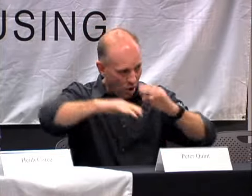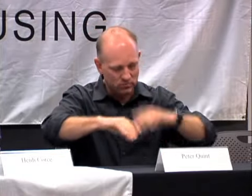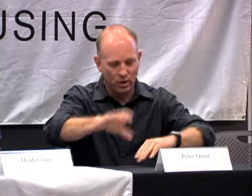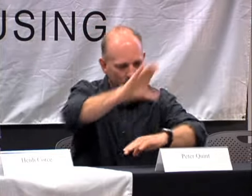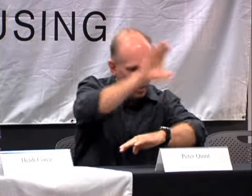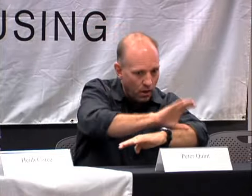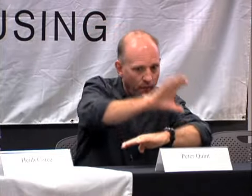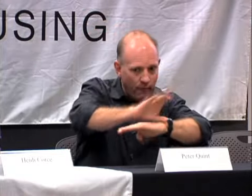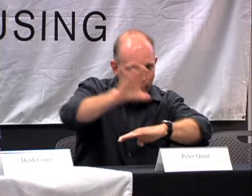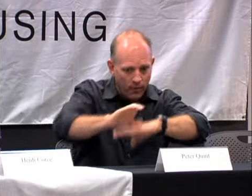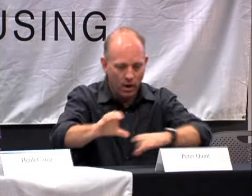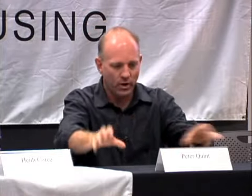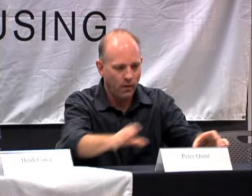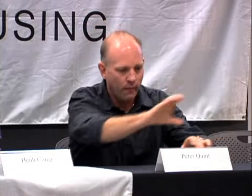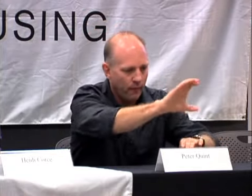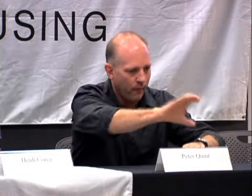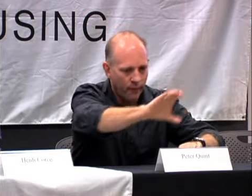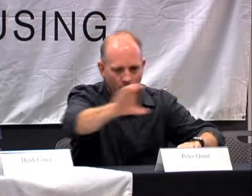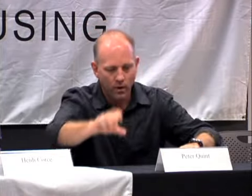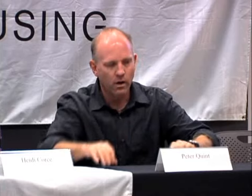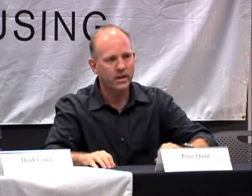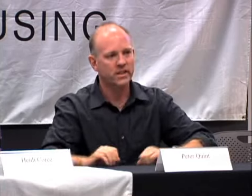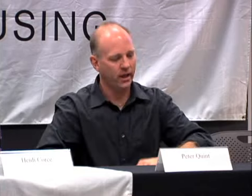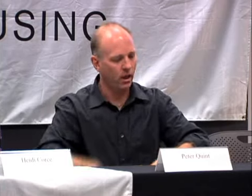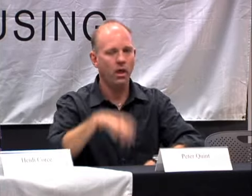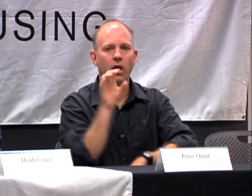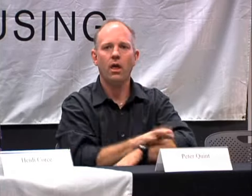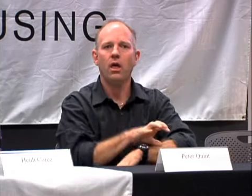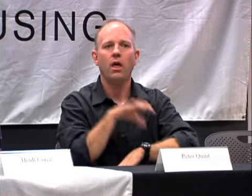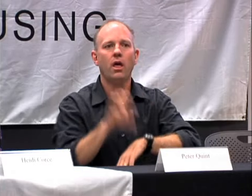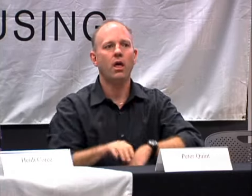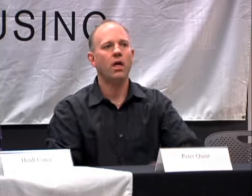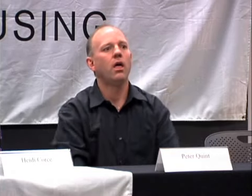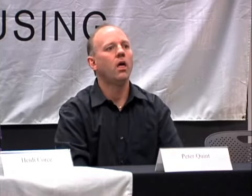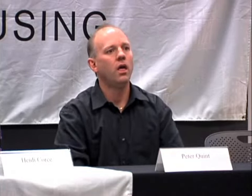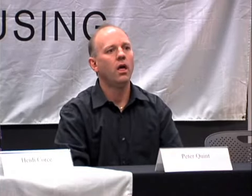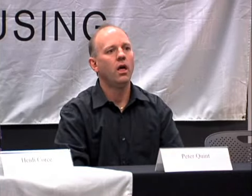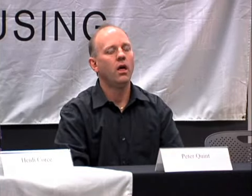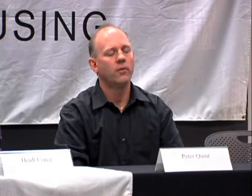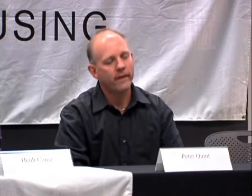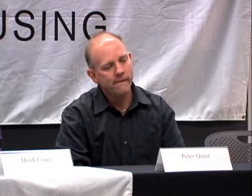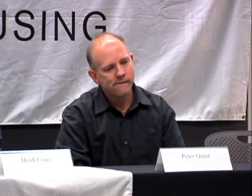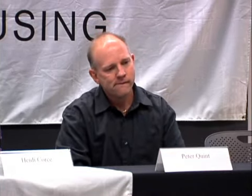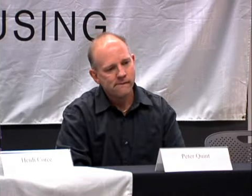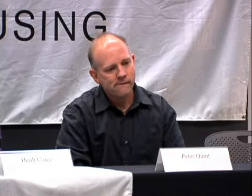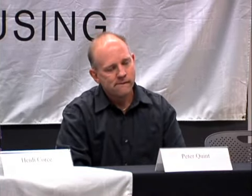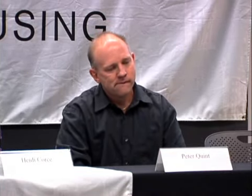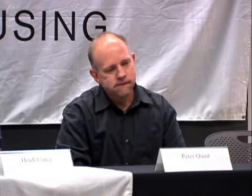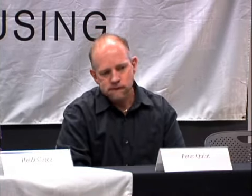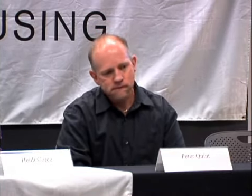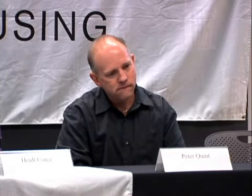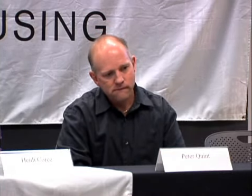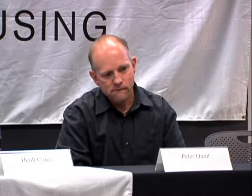AND HIS ARM AND I MADE HIM SIGN COMPUTER. AND HE JUST WAS VERY LIMP